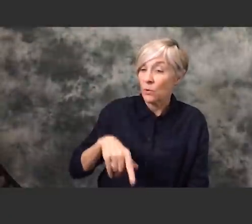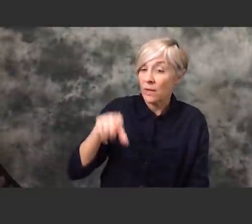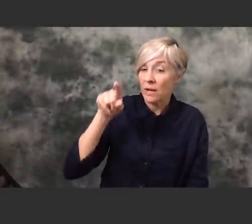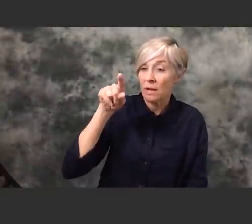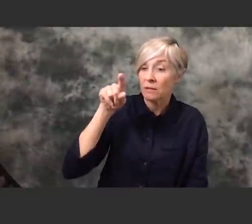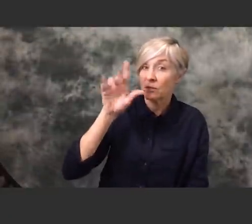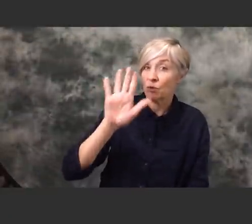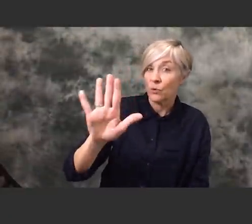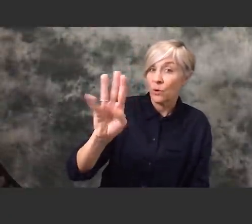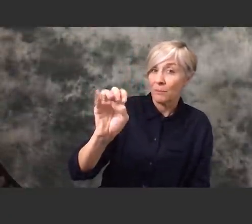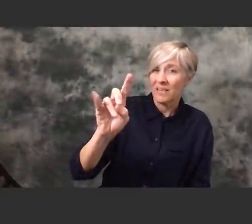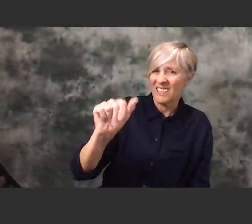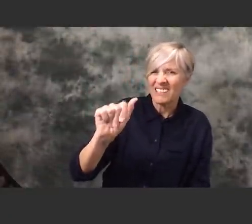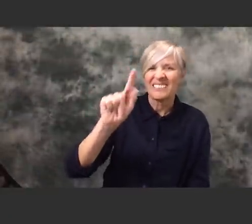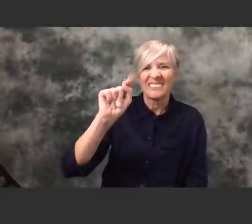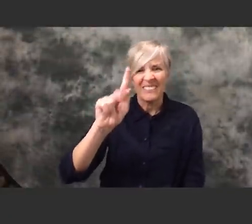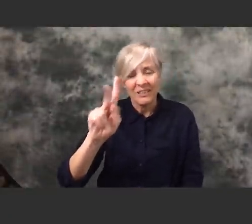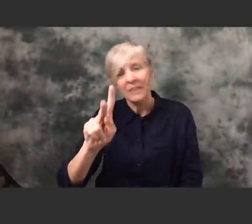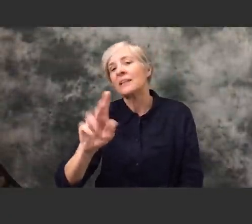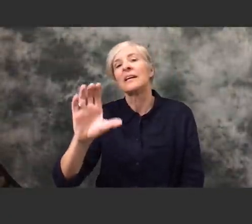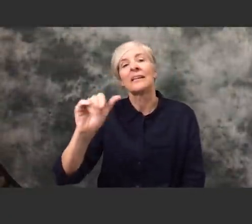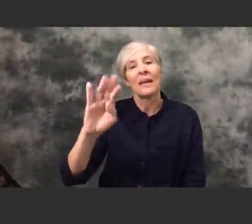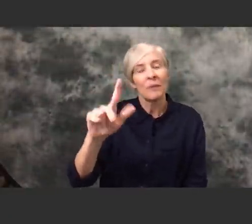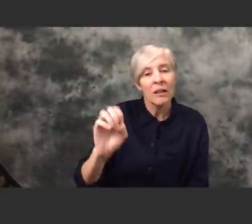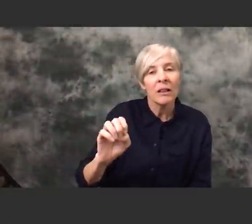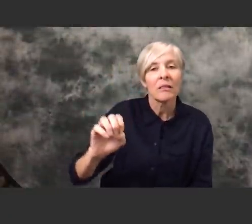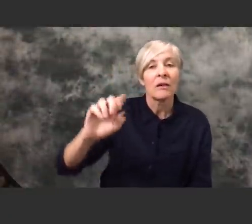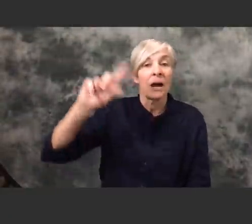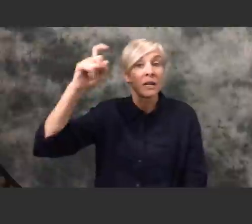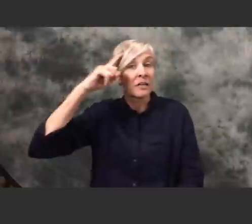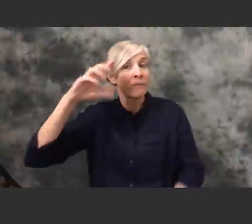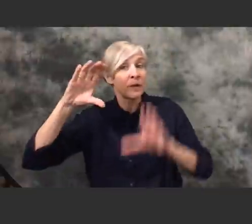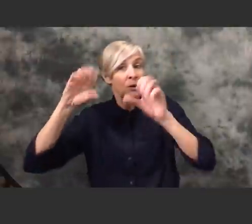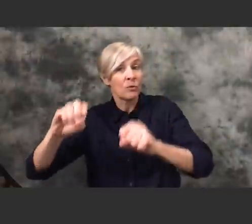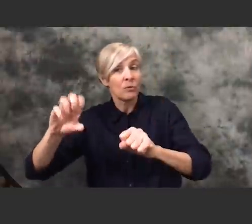know that your media and cable is owned by your government and you pay it